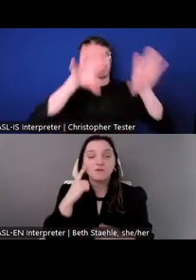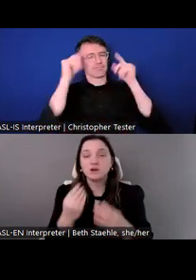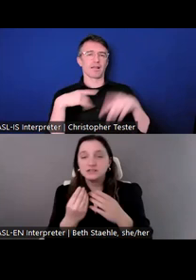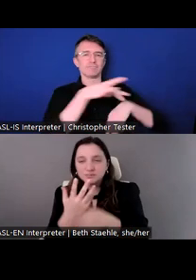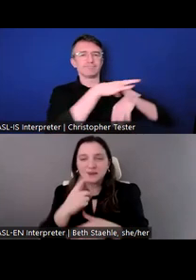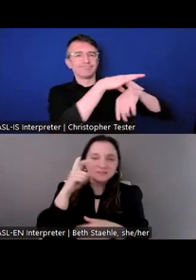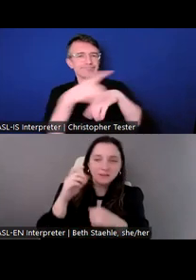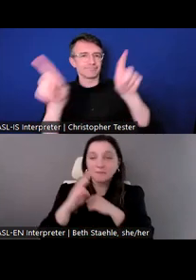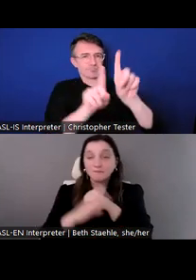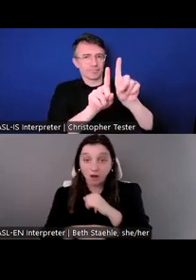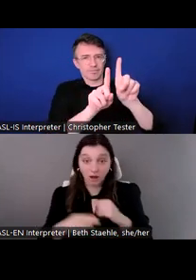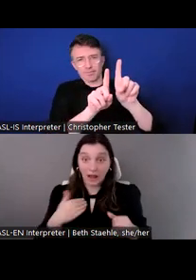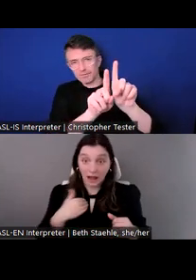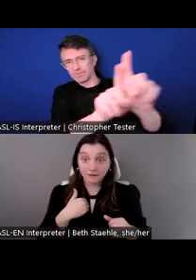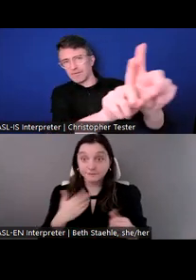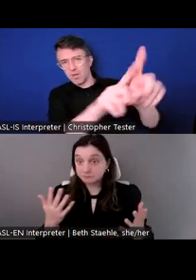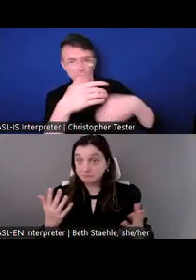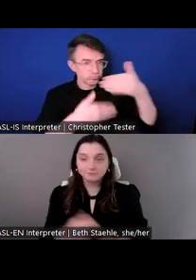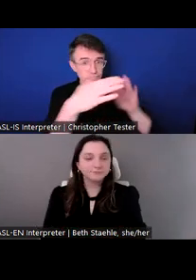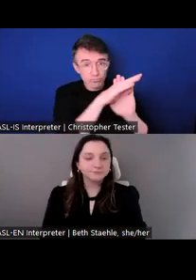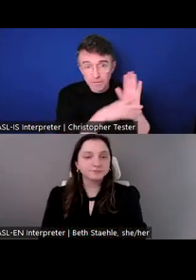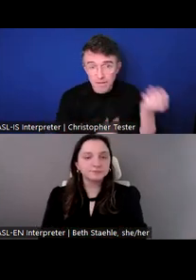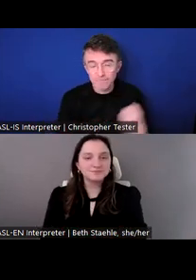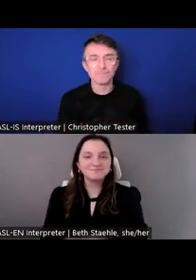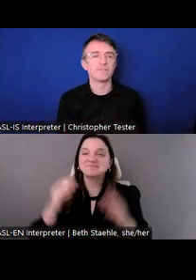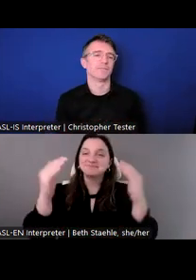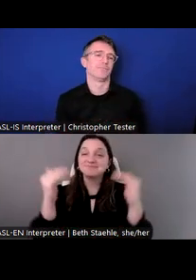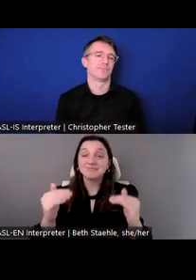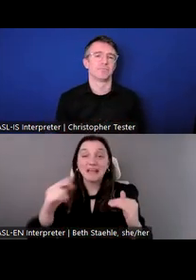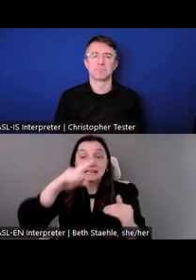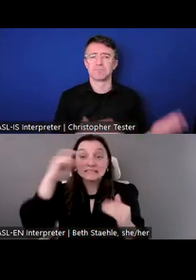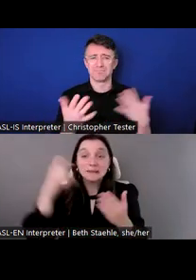We just completed the recruitment if our summer program.